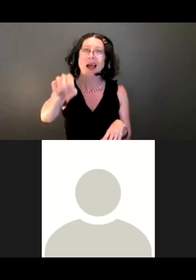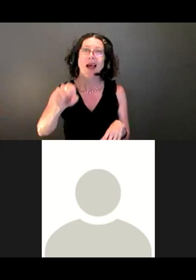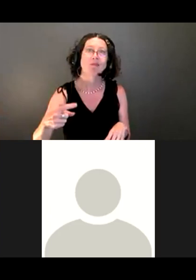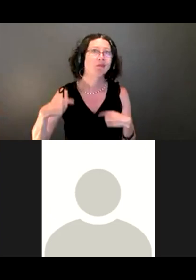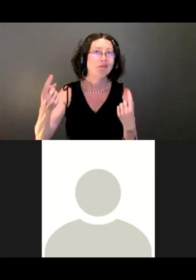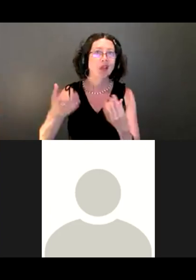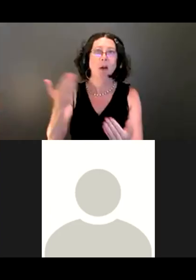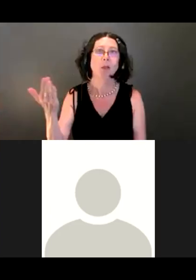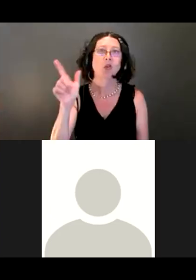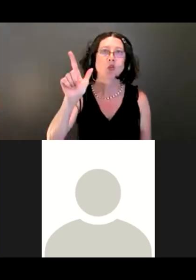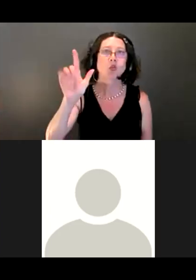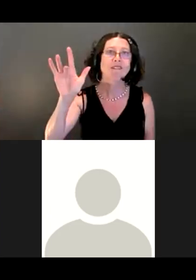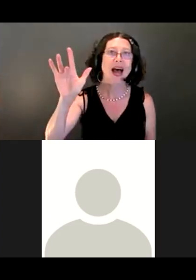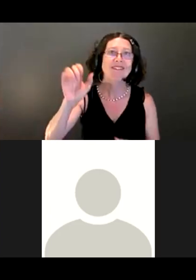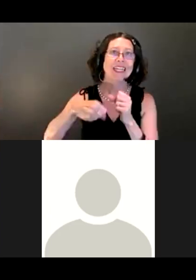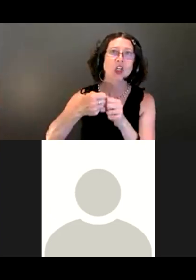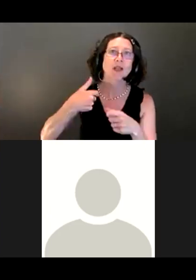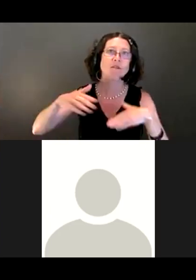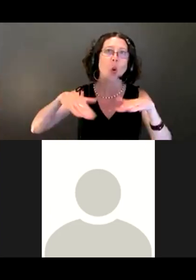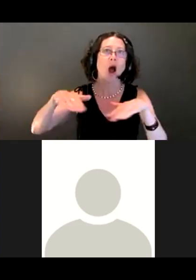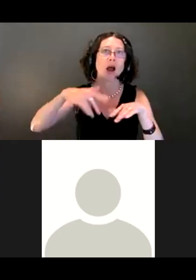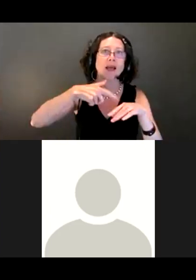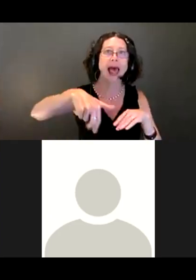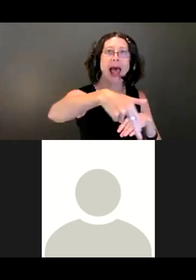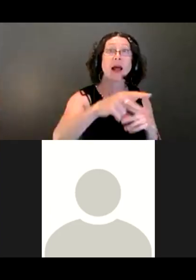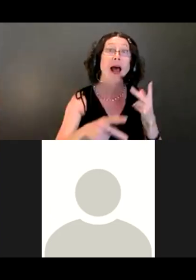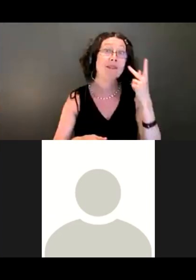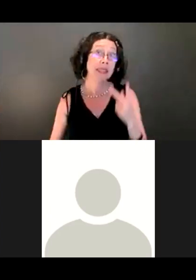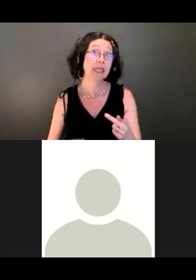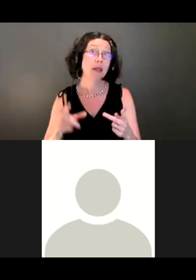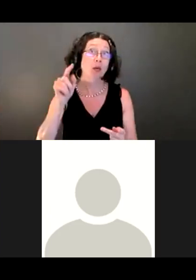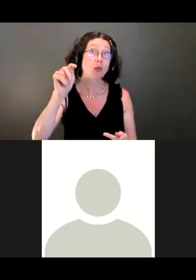walked it for almost 25 years now, I've seen the trail